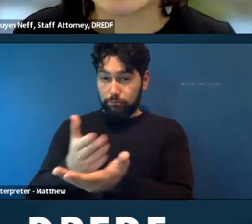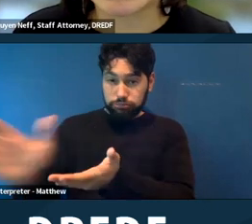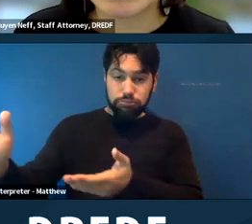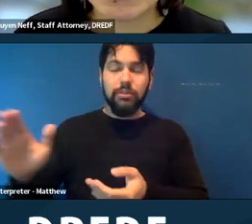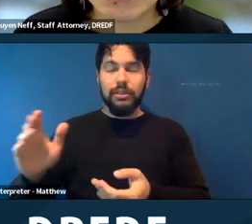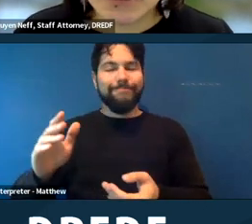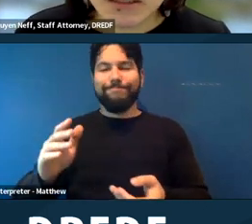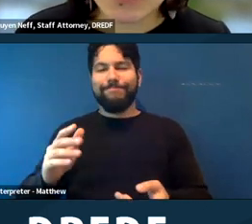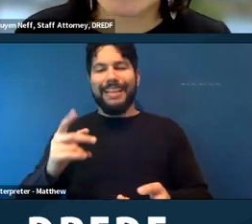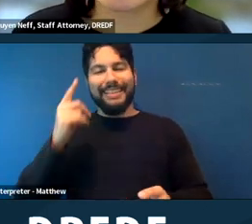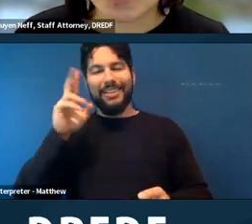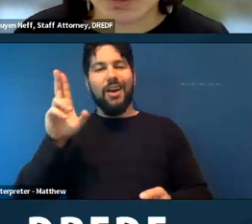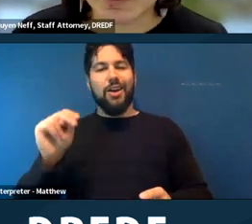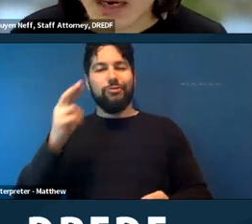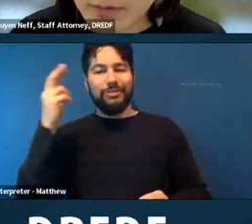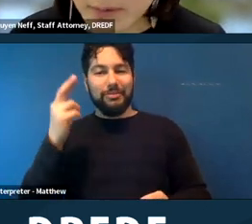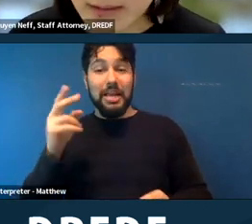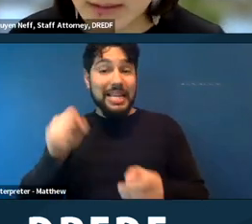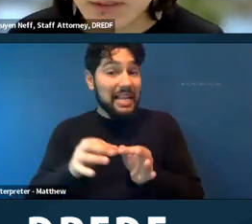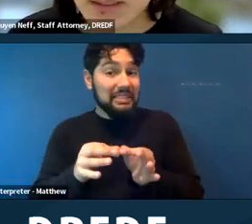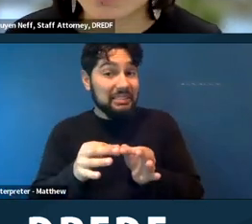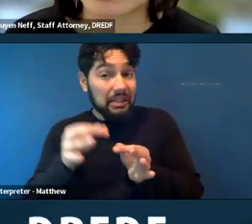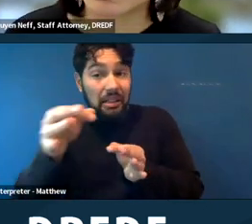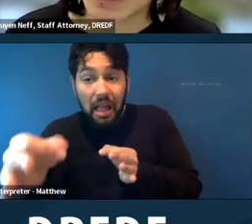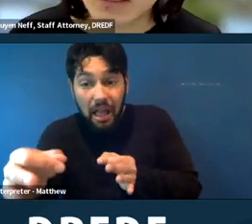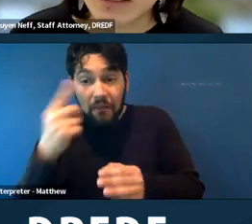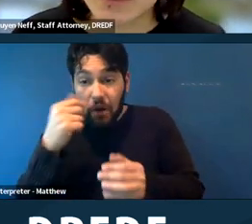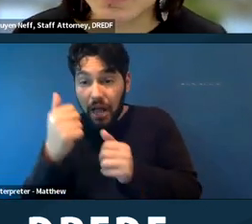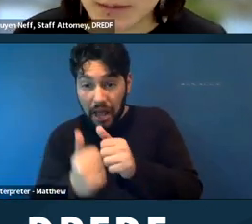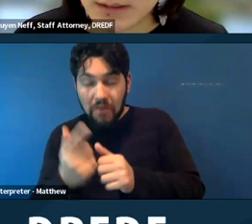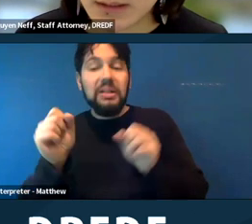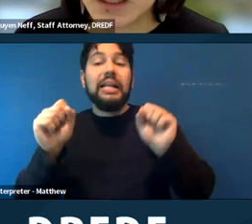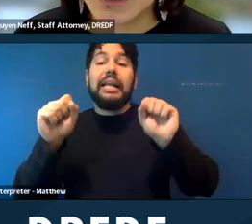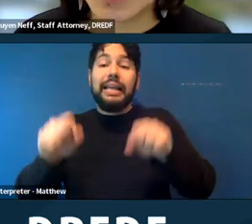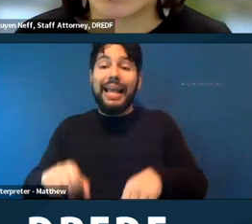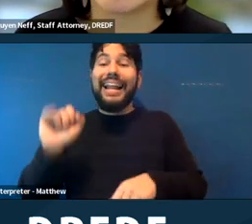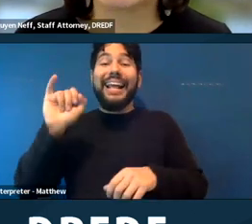I think delaying a sweep for everybody can be done if everyone has a disability. I think in